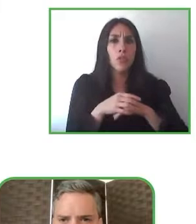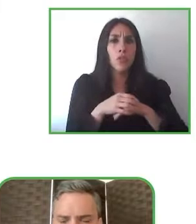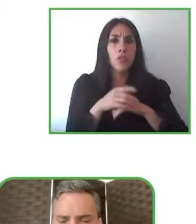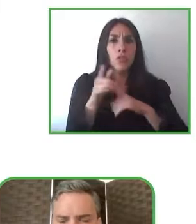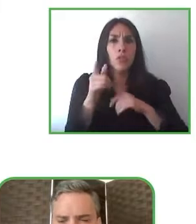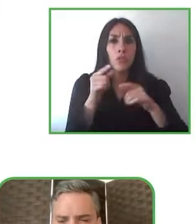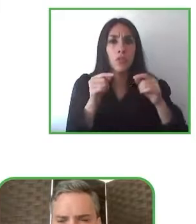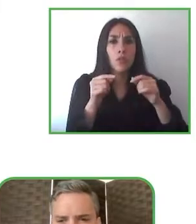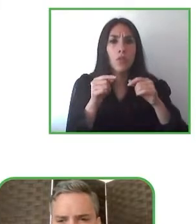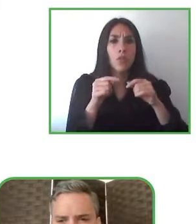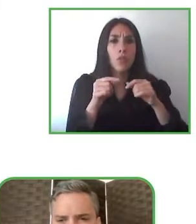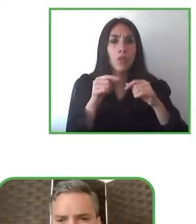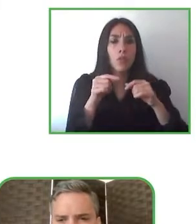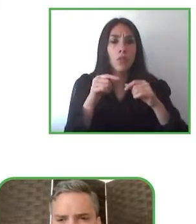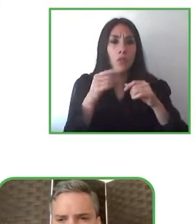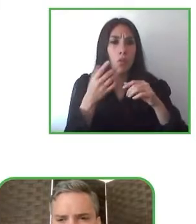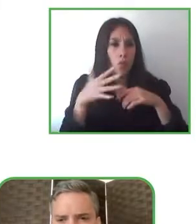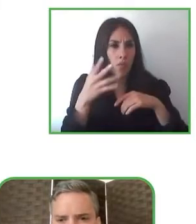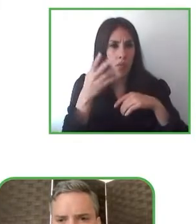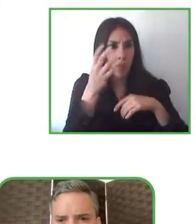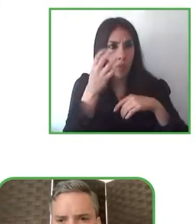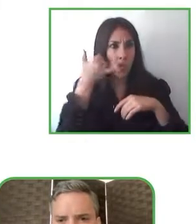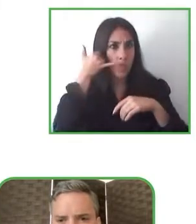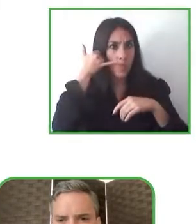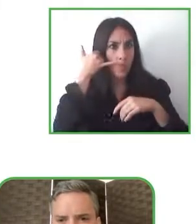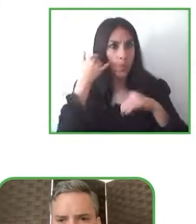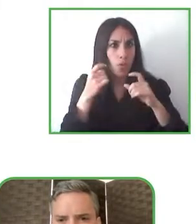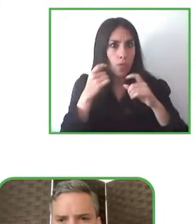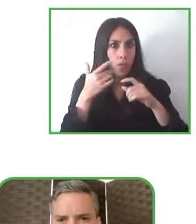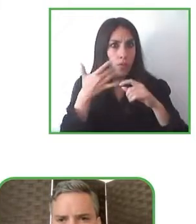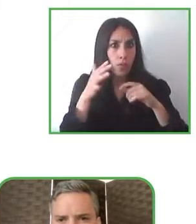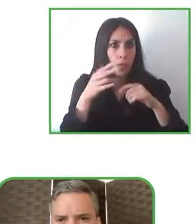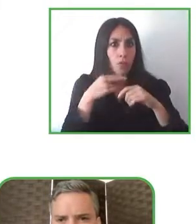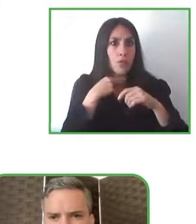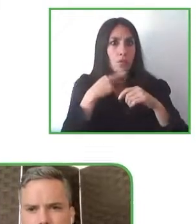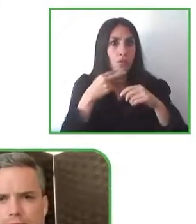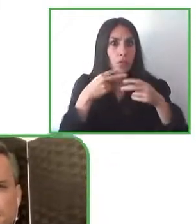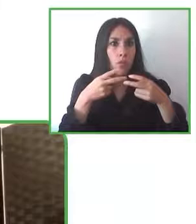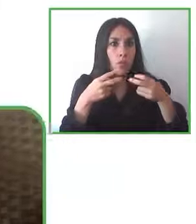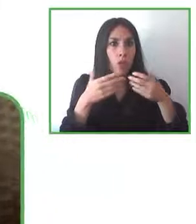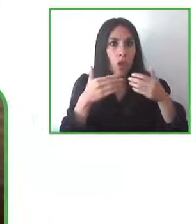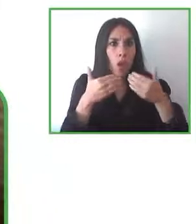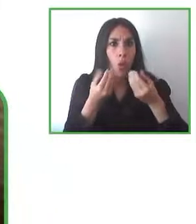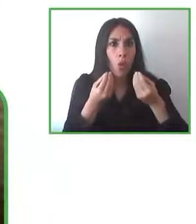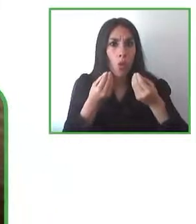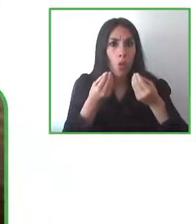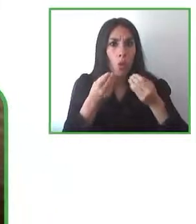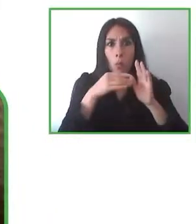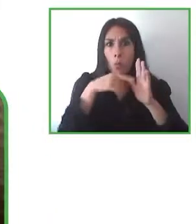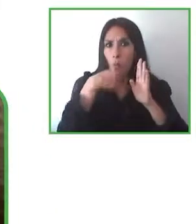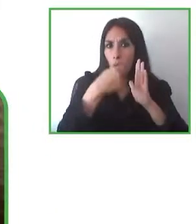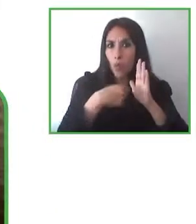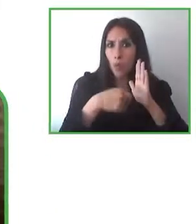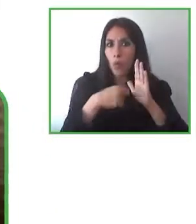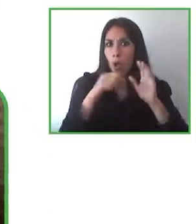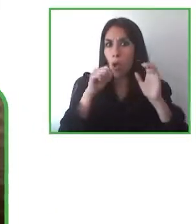in order to allow the funding for the sustainability of the projects?